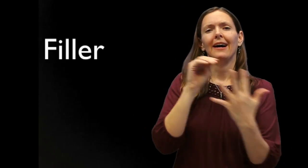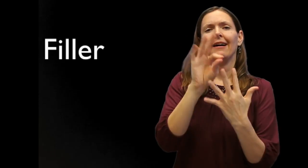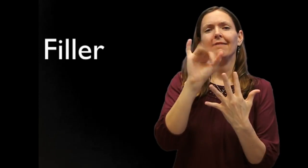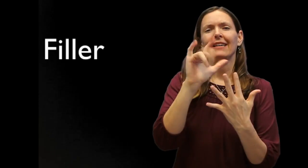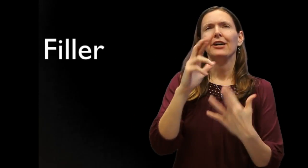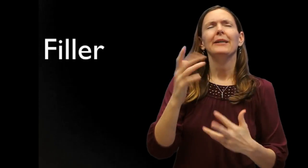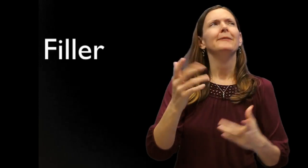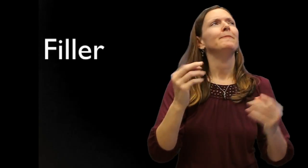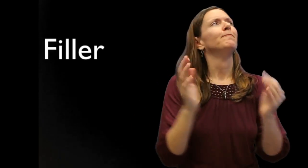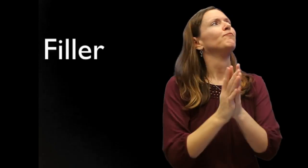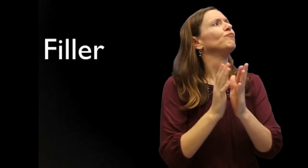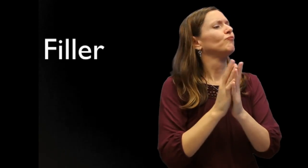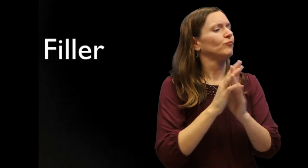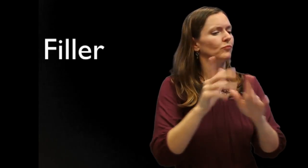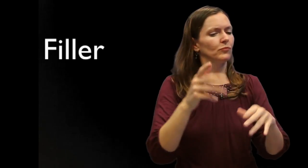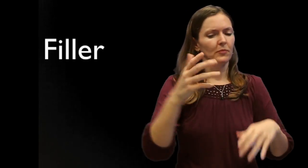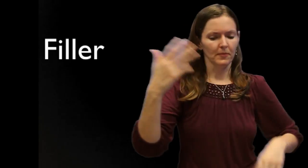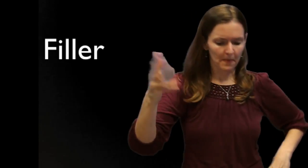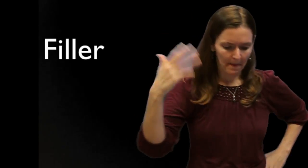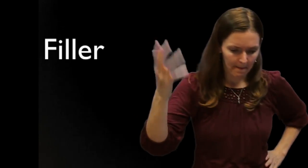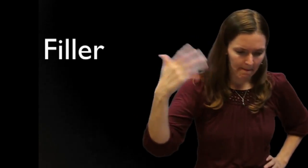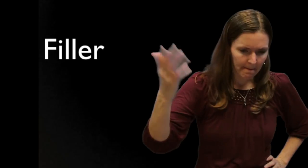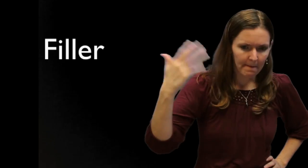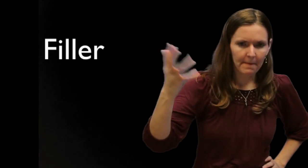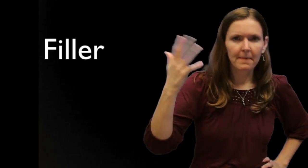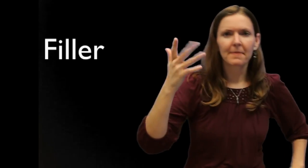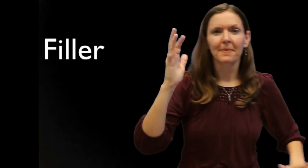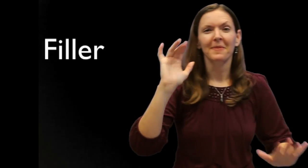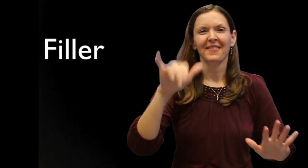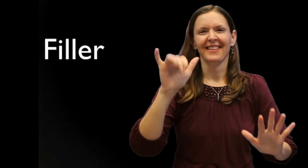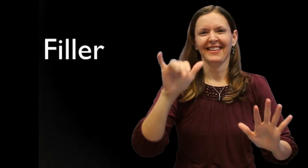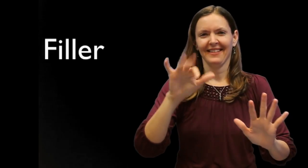When that gap happens, we insert a "filler" to buy time for when the next thought comes along.